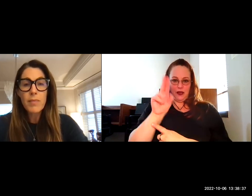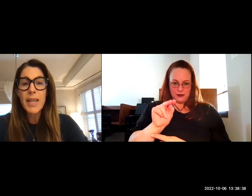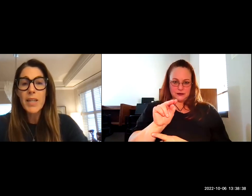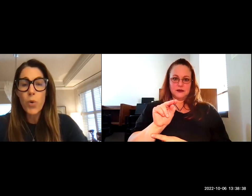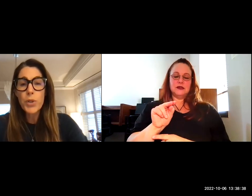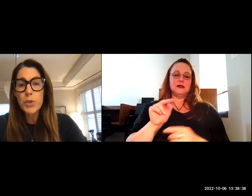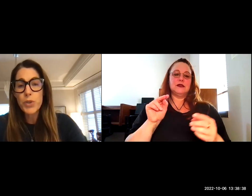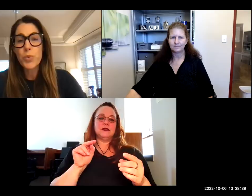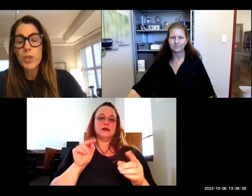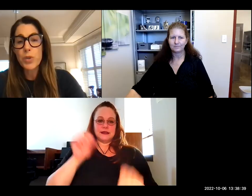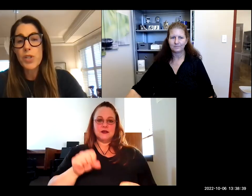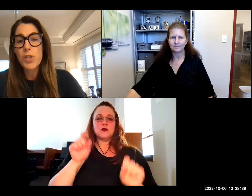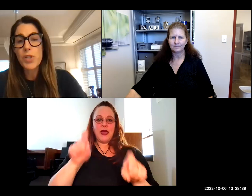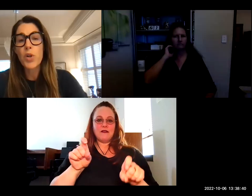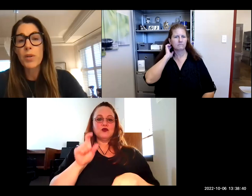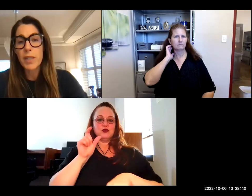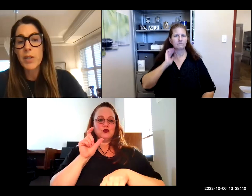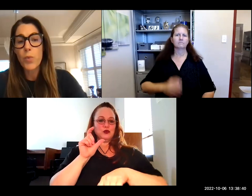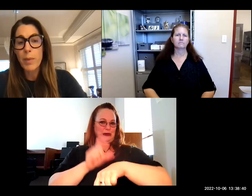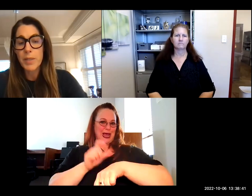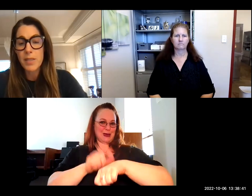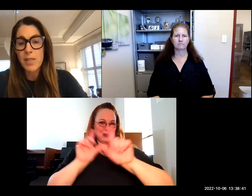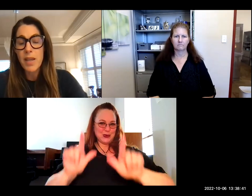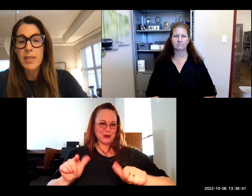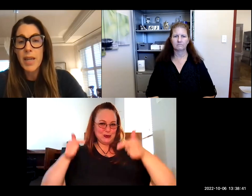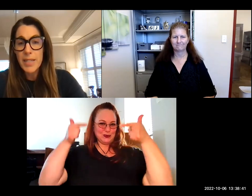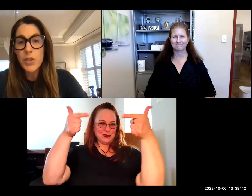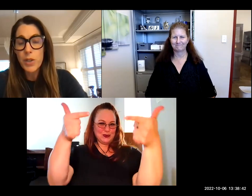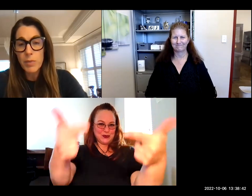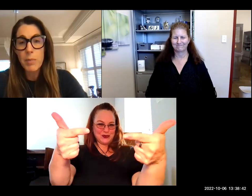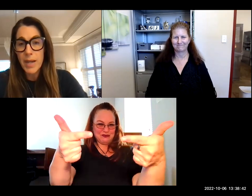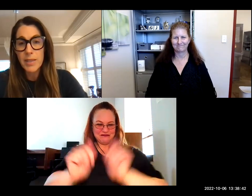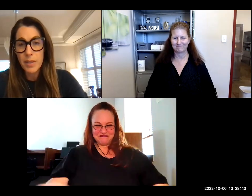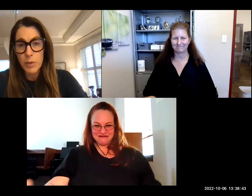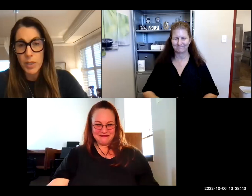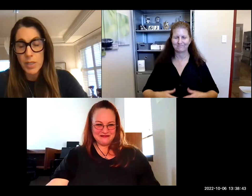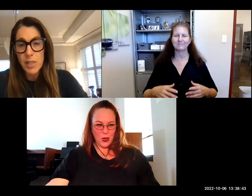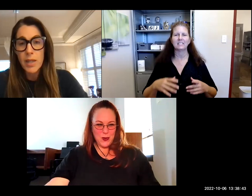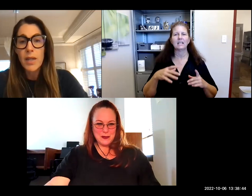Robyn Thomas: in order to reduce the flow of illegal weapons into impacted communities.